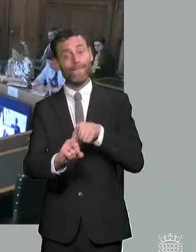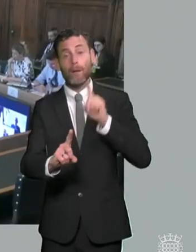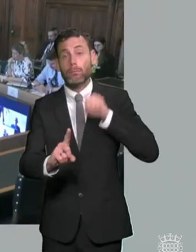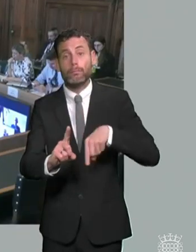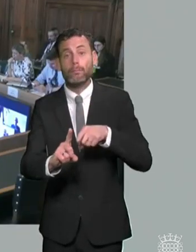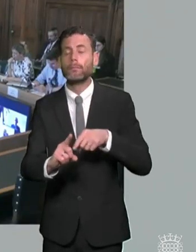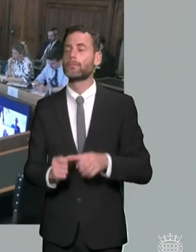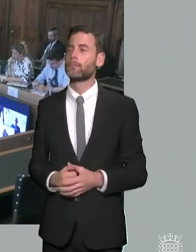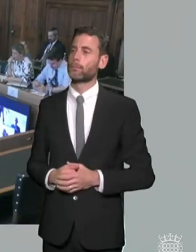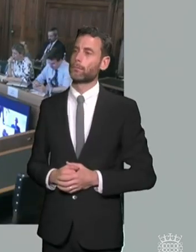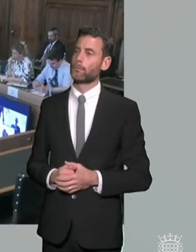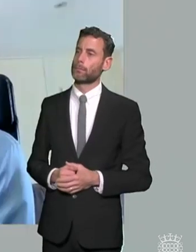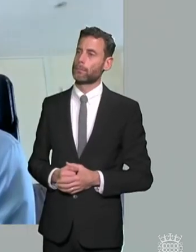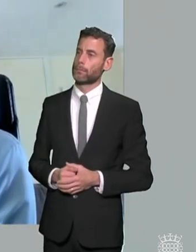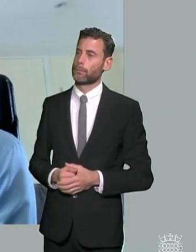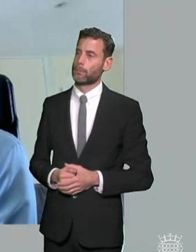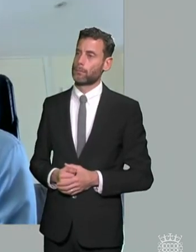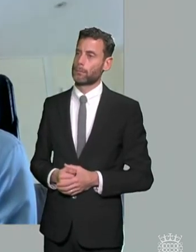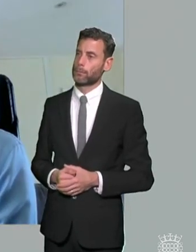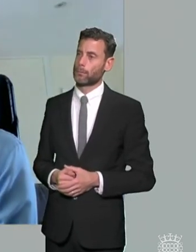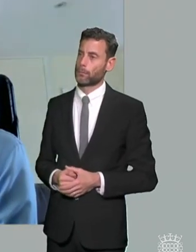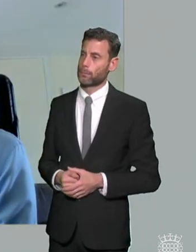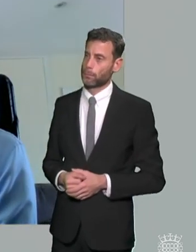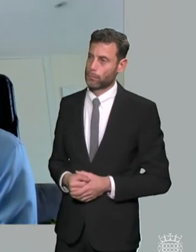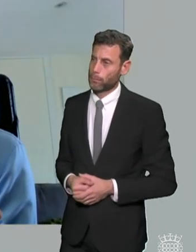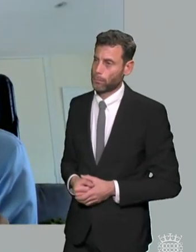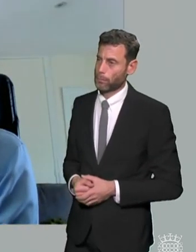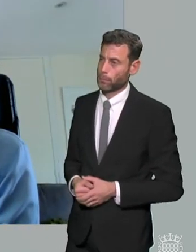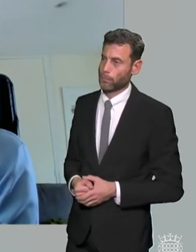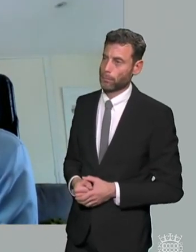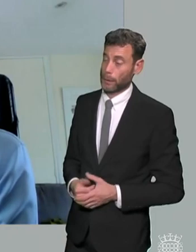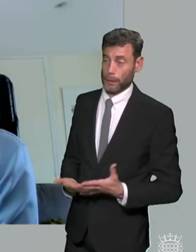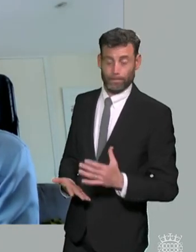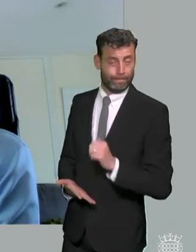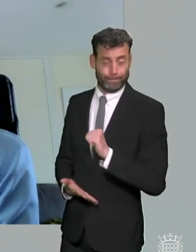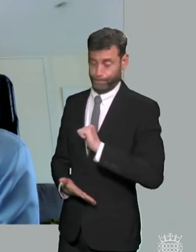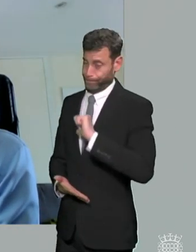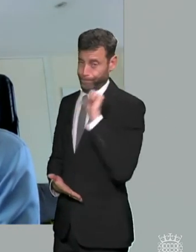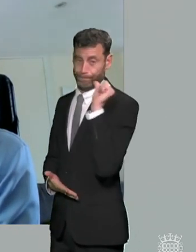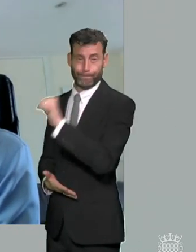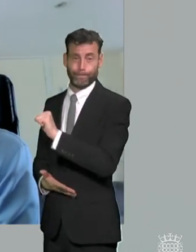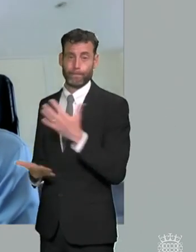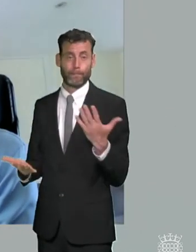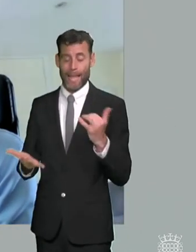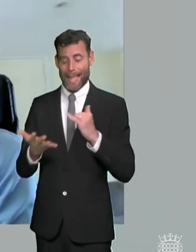yeah and uh i i think you're exactly right and and there clearly isn't enough money in the cnd system